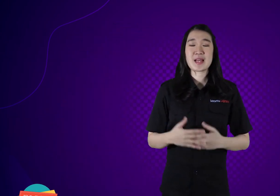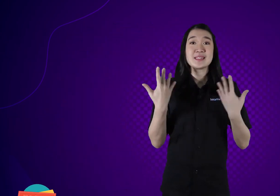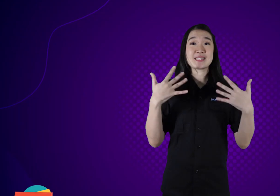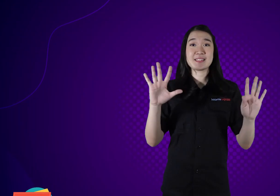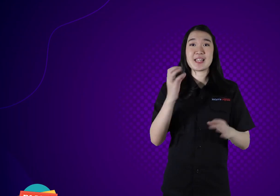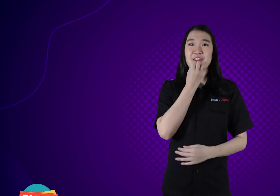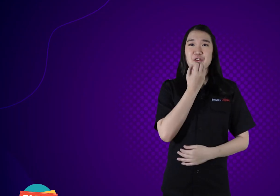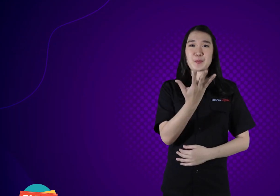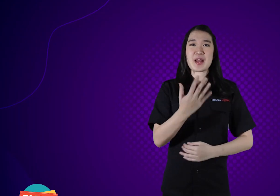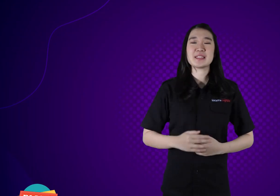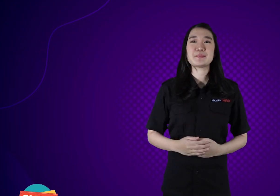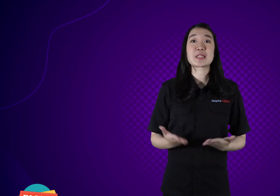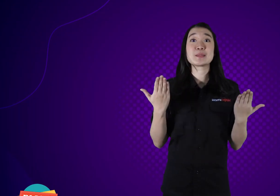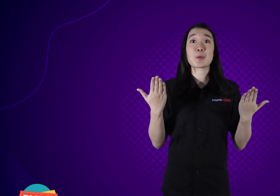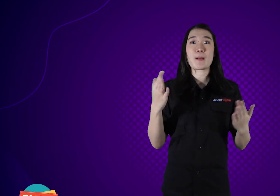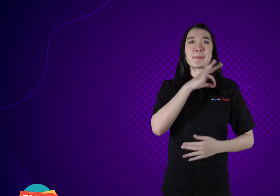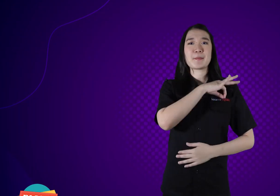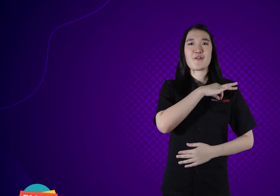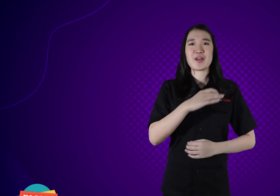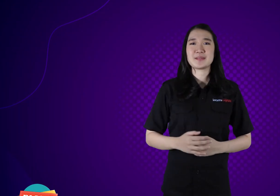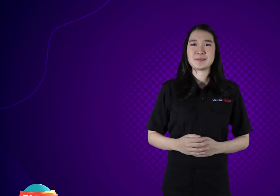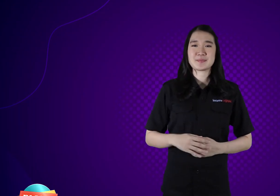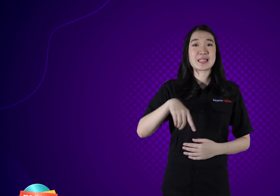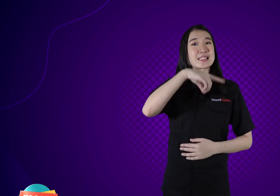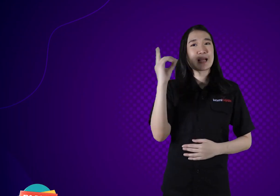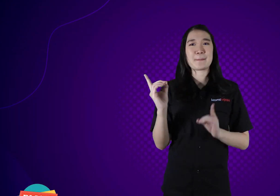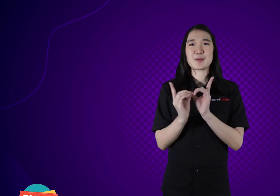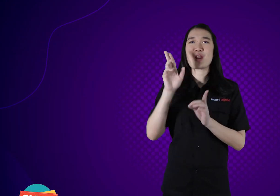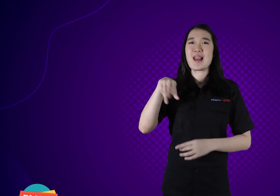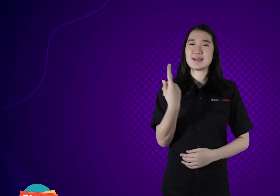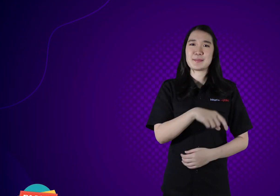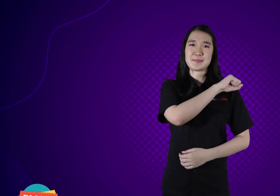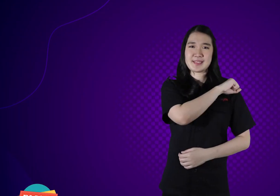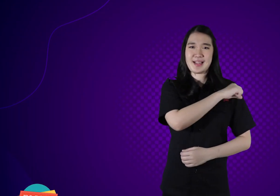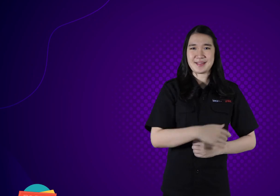That's all the information for today. Hopefully this is useful and see you soon at KamiBijak.